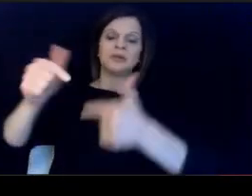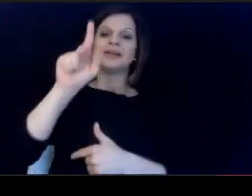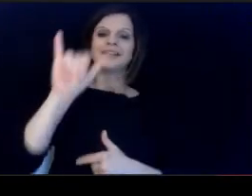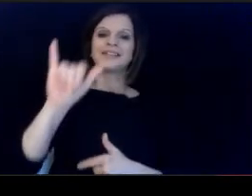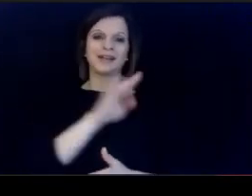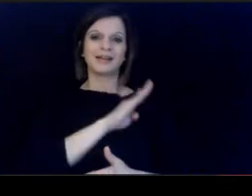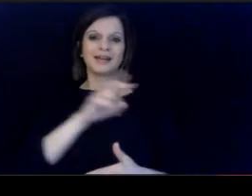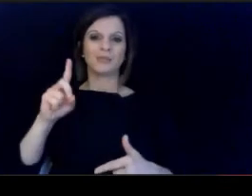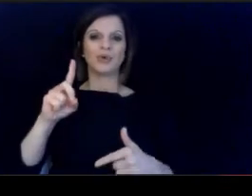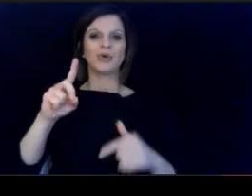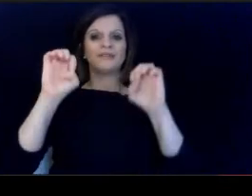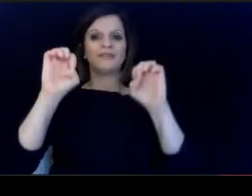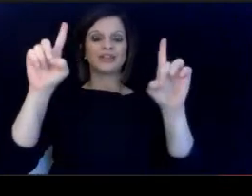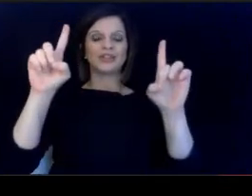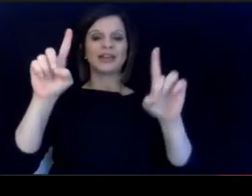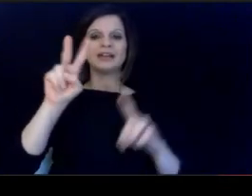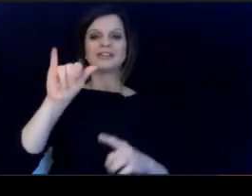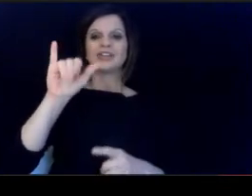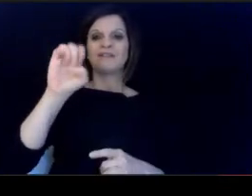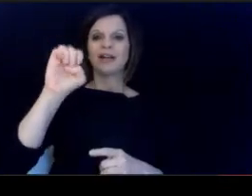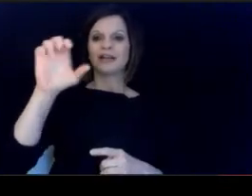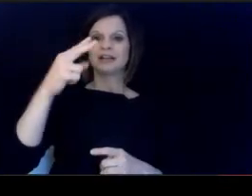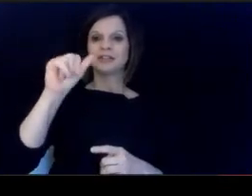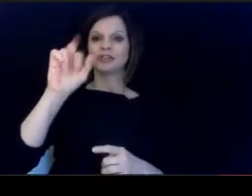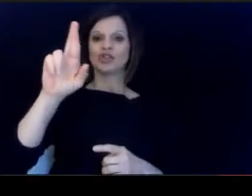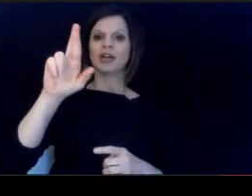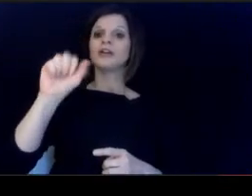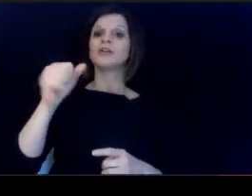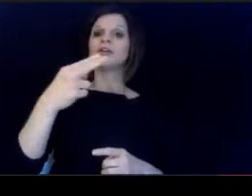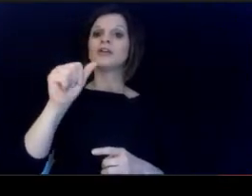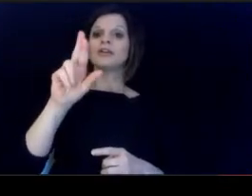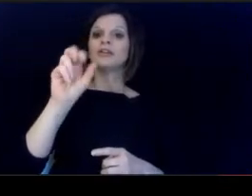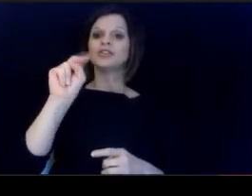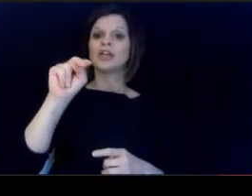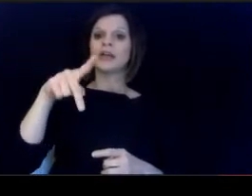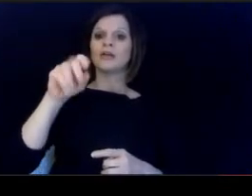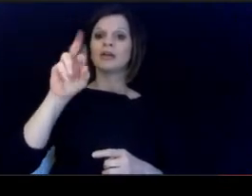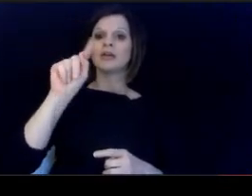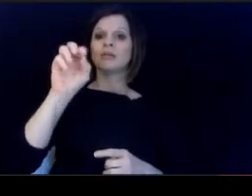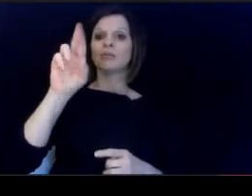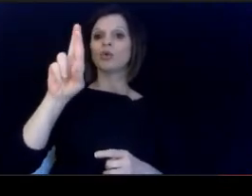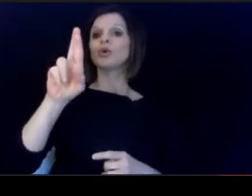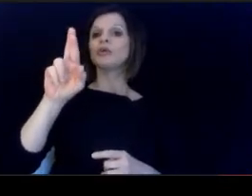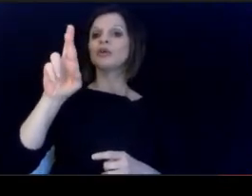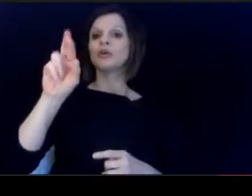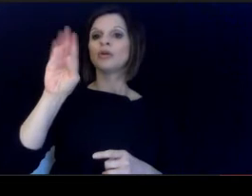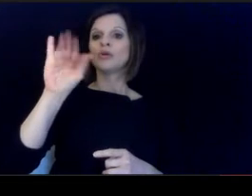to Kentucky Board of Education Vice Chair Sharon. Porter Robinson to talk about the retention of minority.